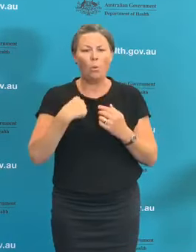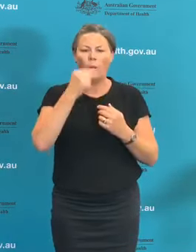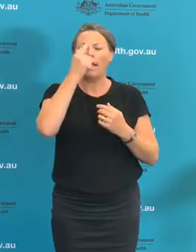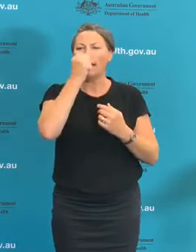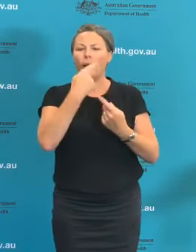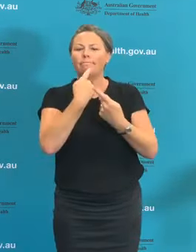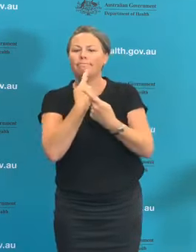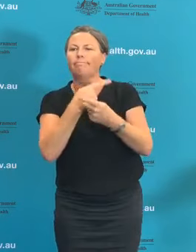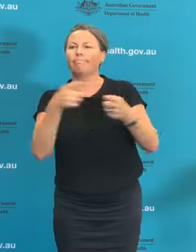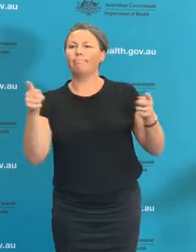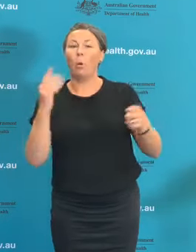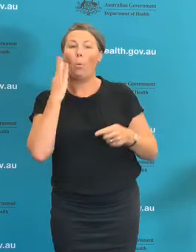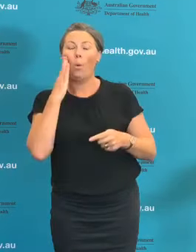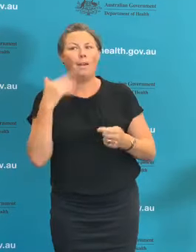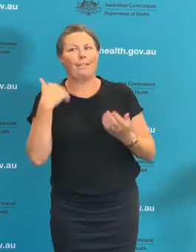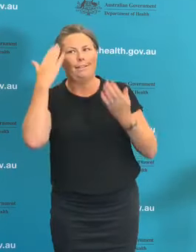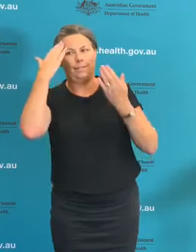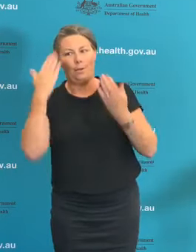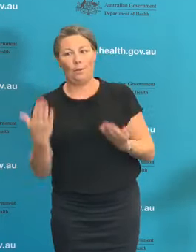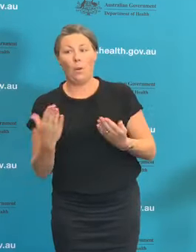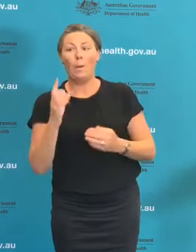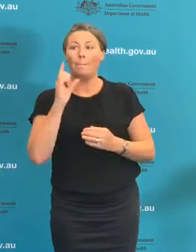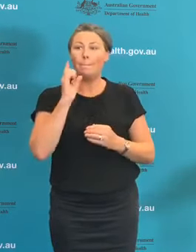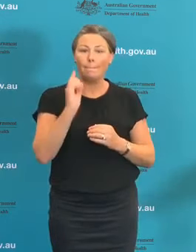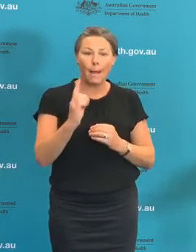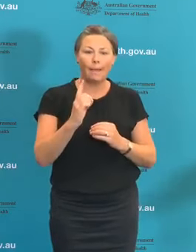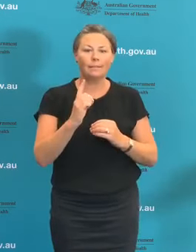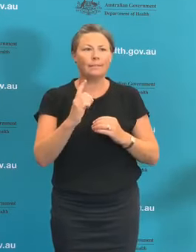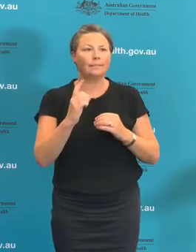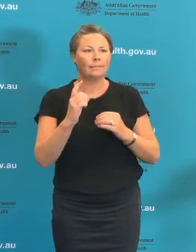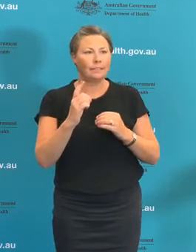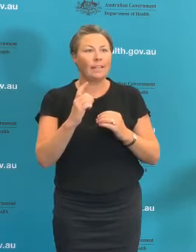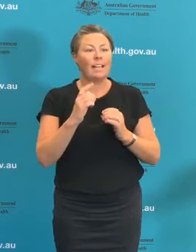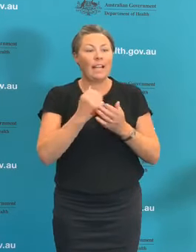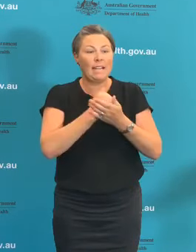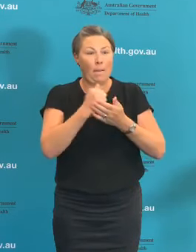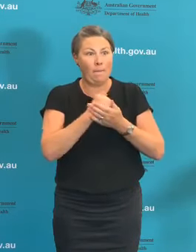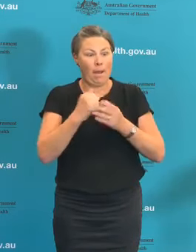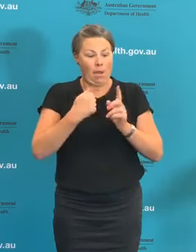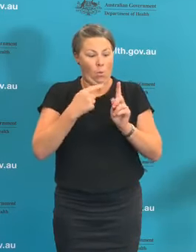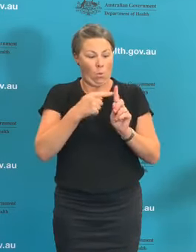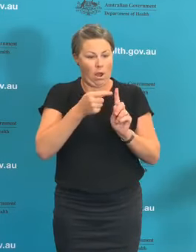tell you is that the basic reproductive number the R effective is below